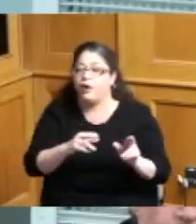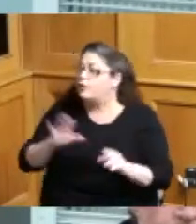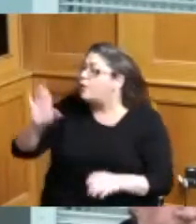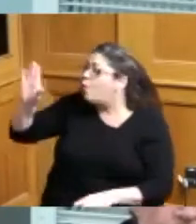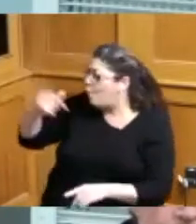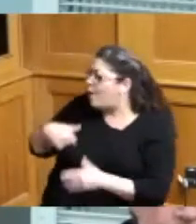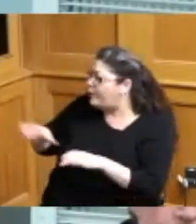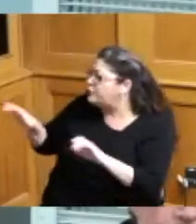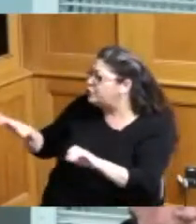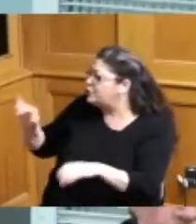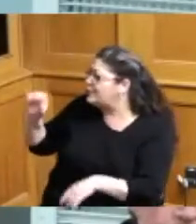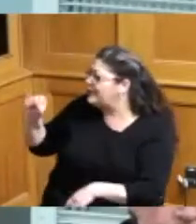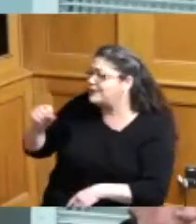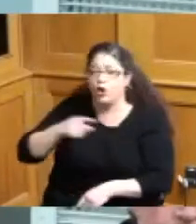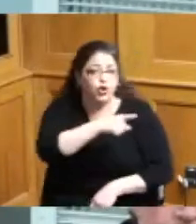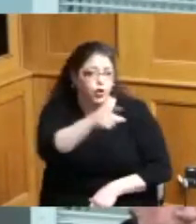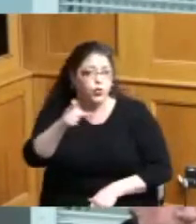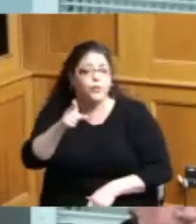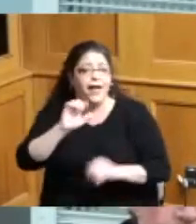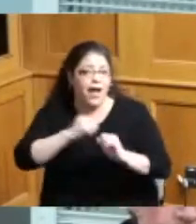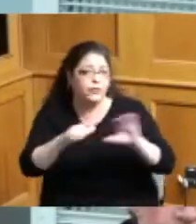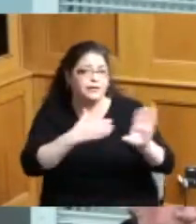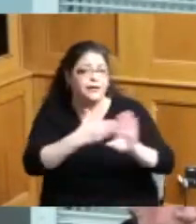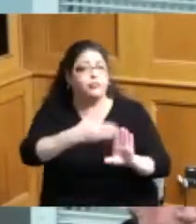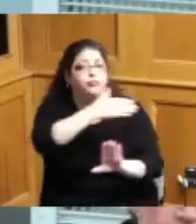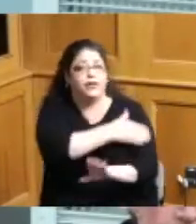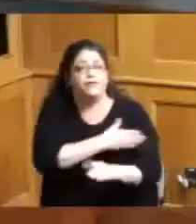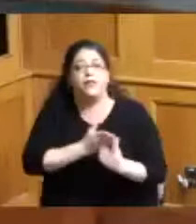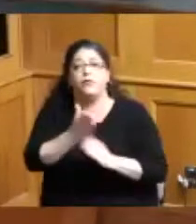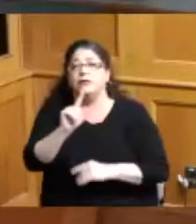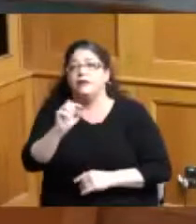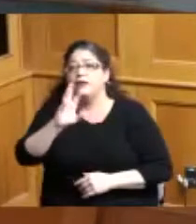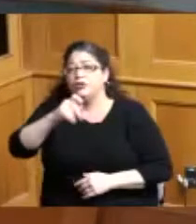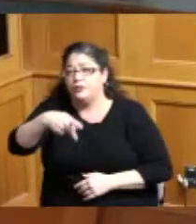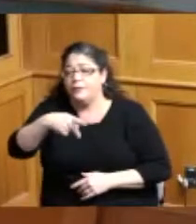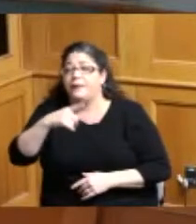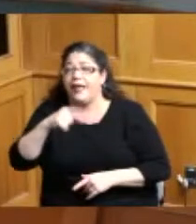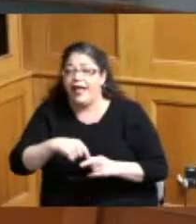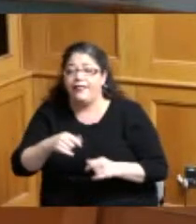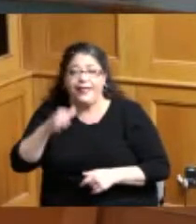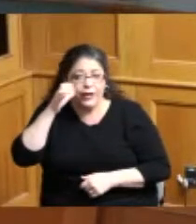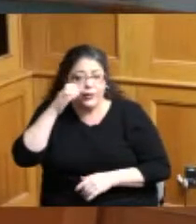is yeah well it was done previously was through the township at the hearing okay before it came